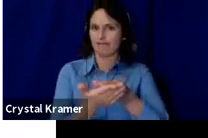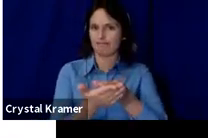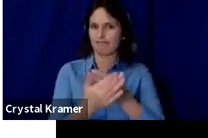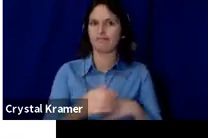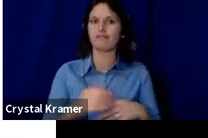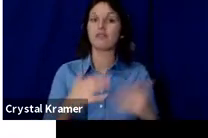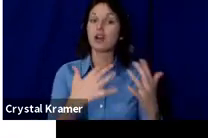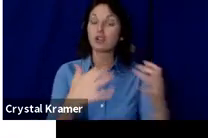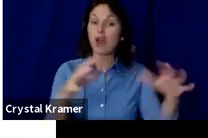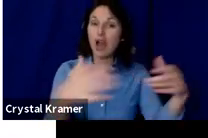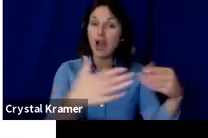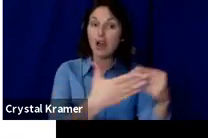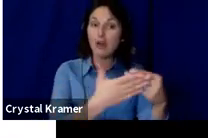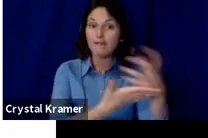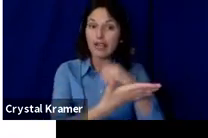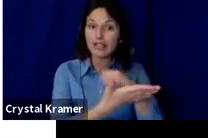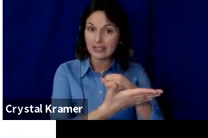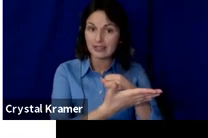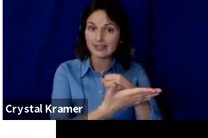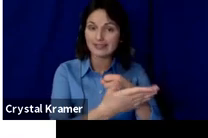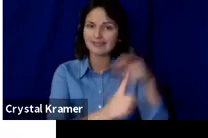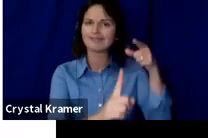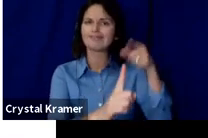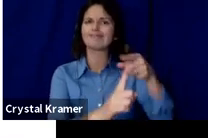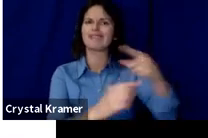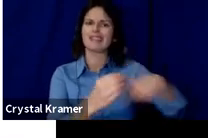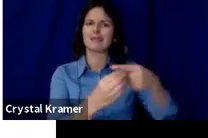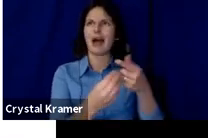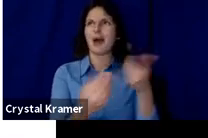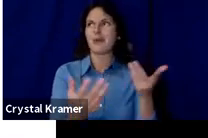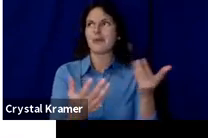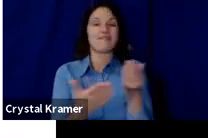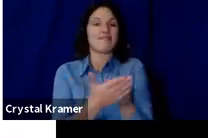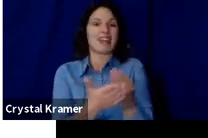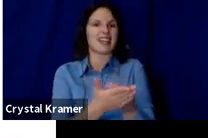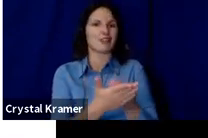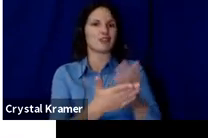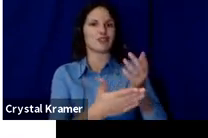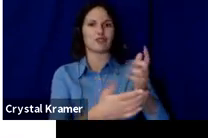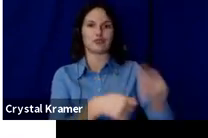Crowdfunding is about the financial transaction of people supporting your work.